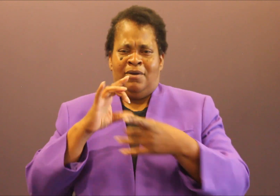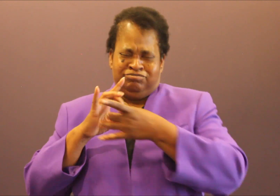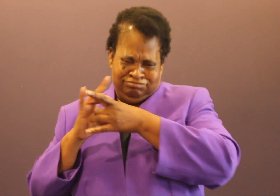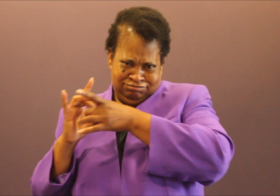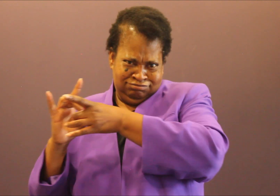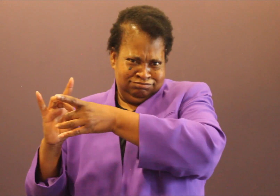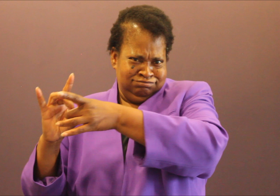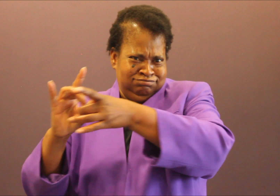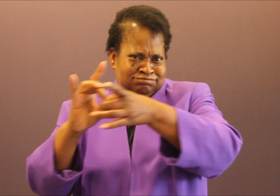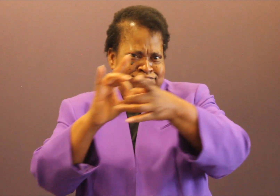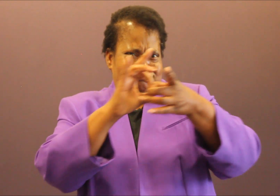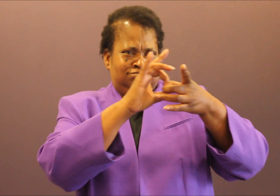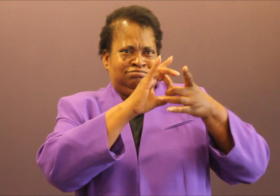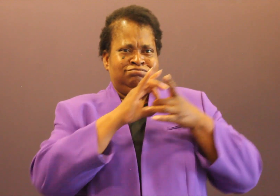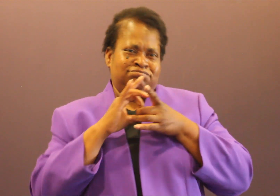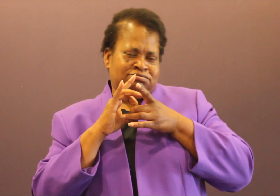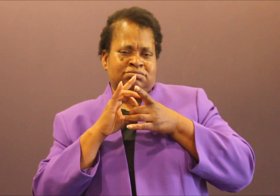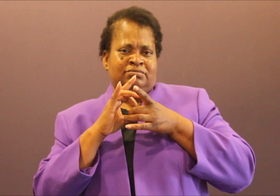people.